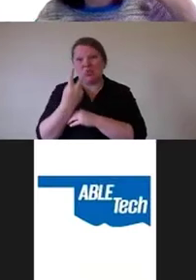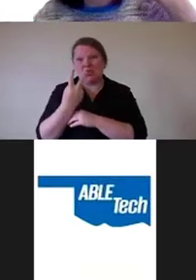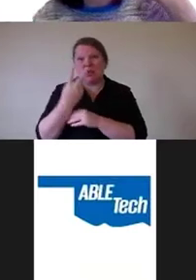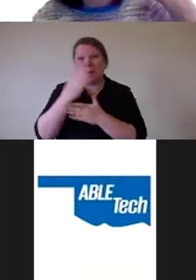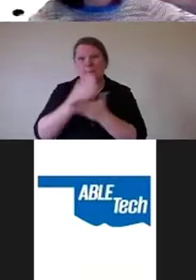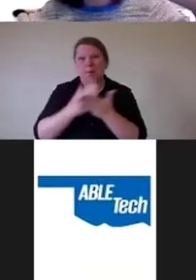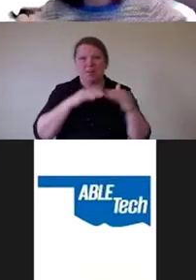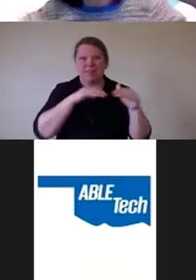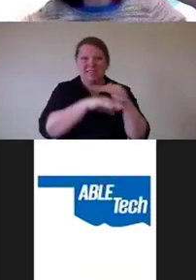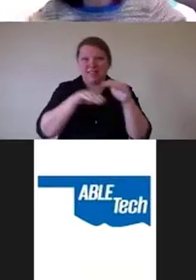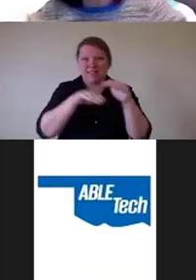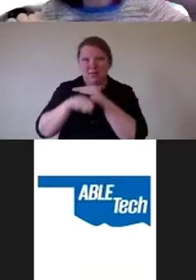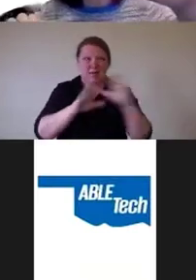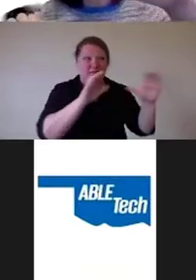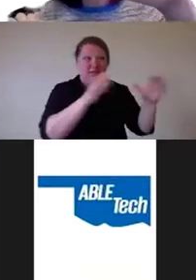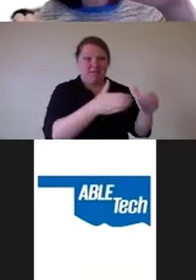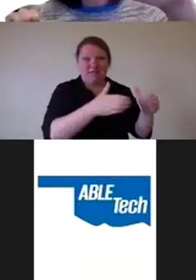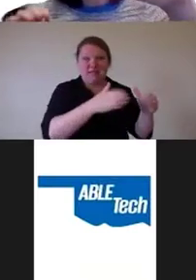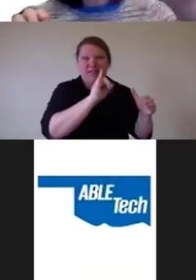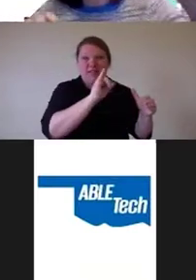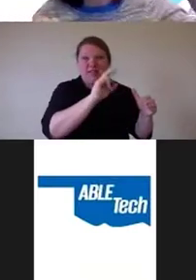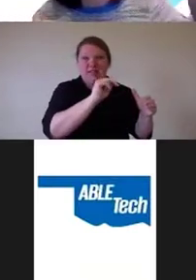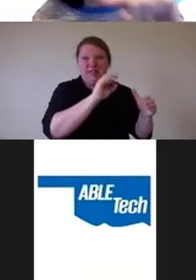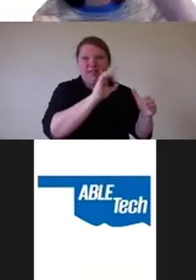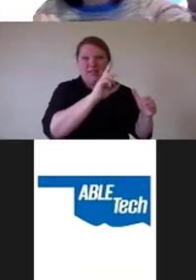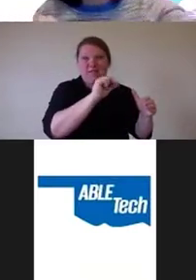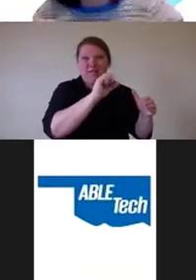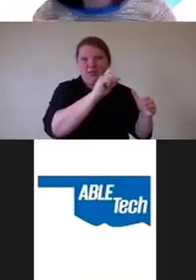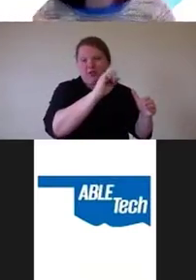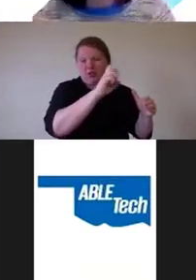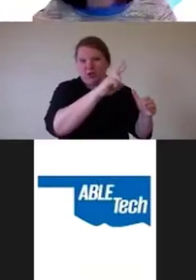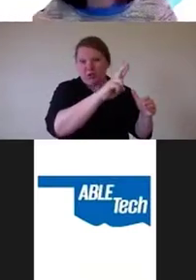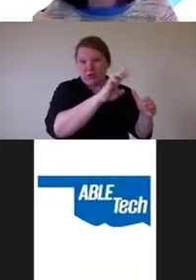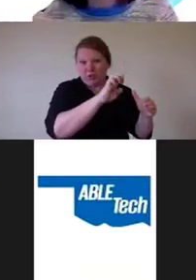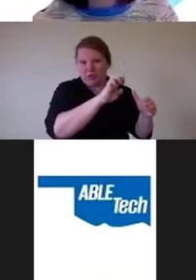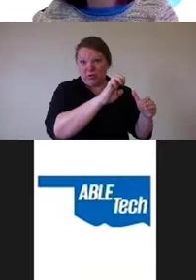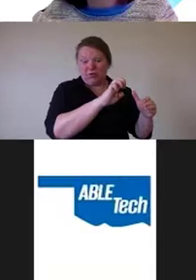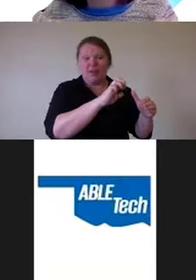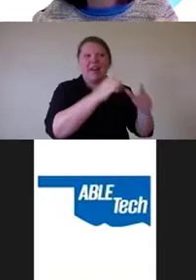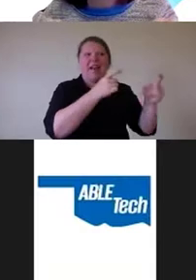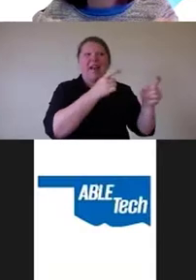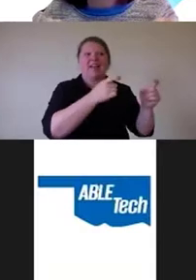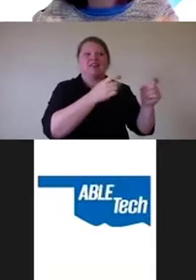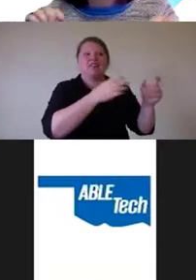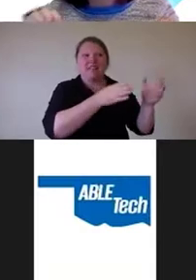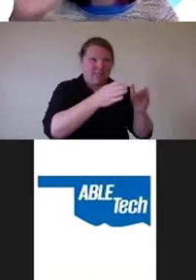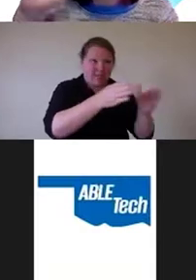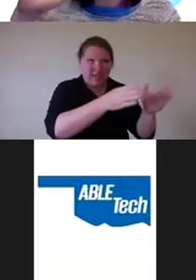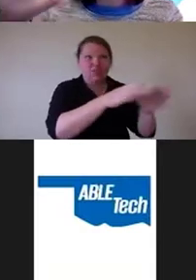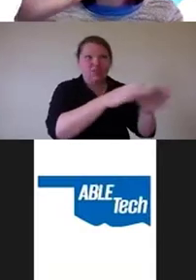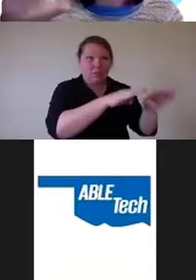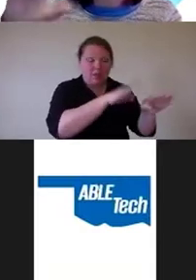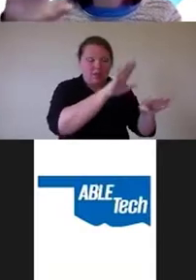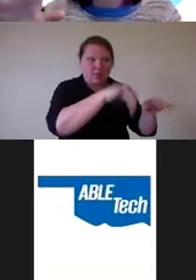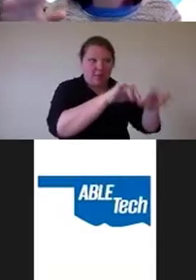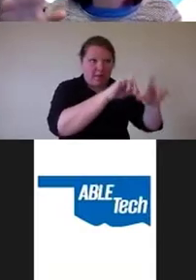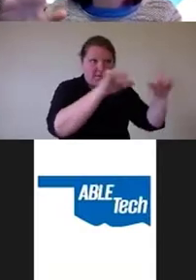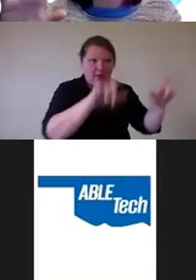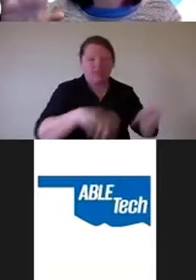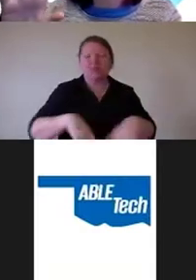There's the infrastructure part, which handles the navigation and the behavior on the page, and then there's the content part.